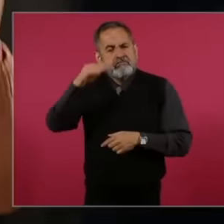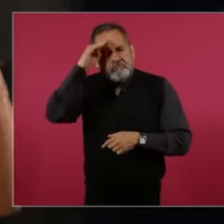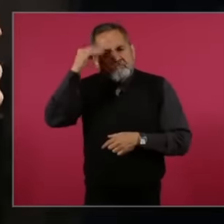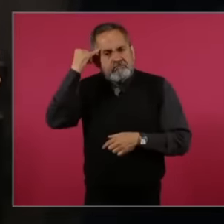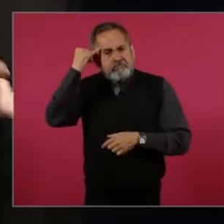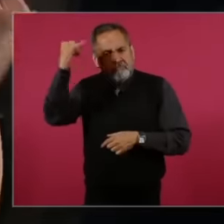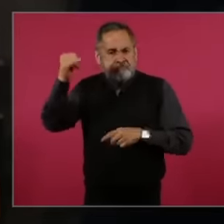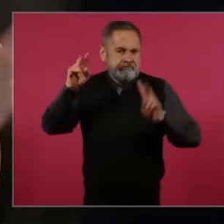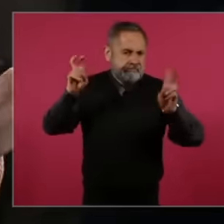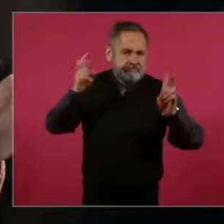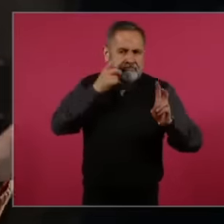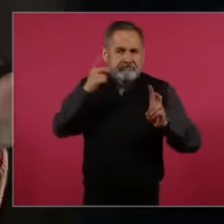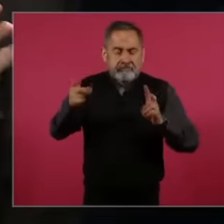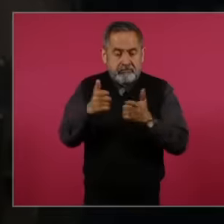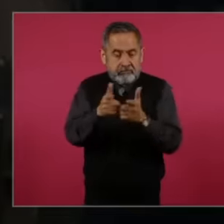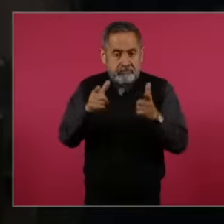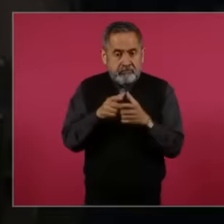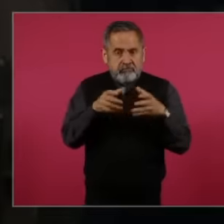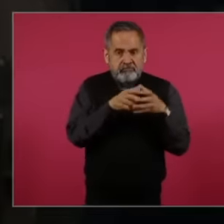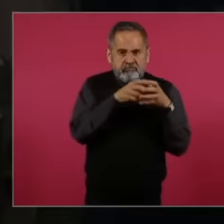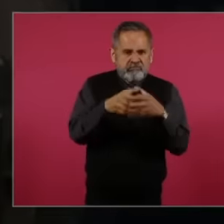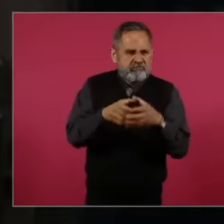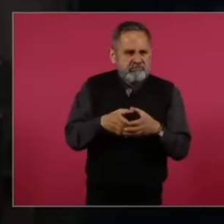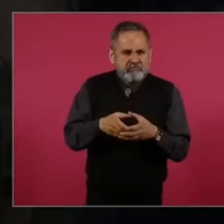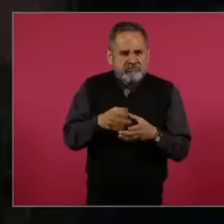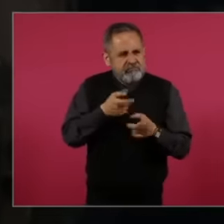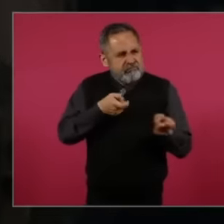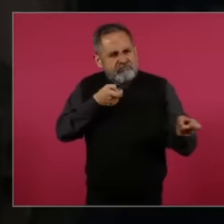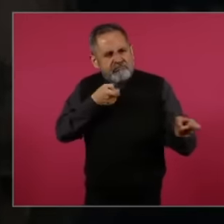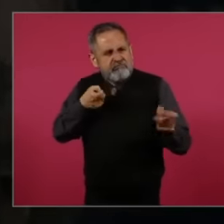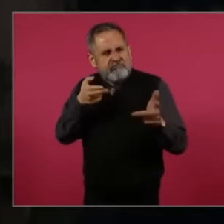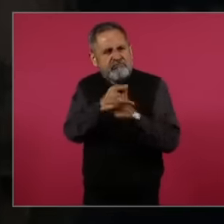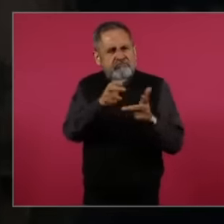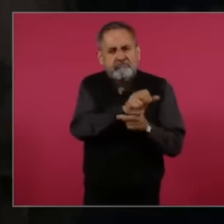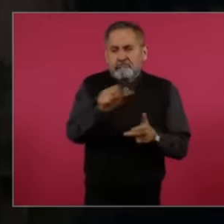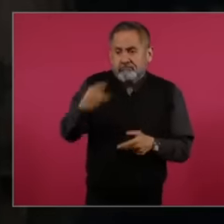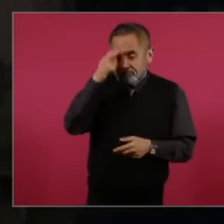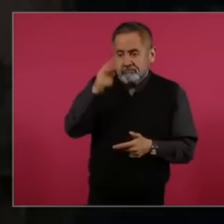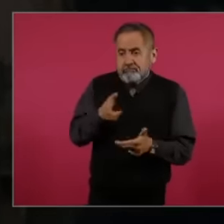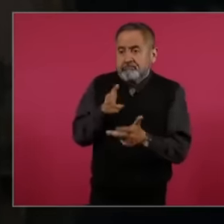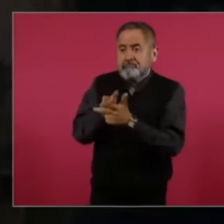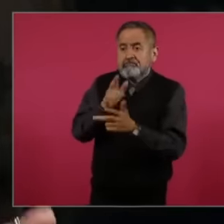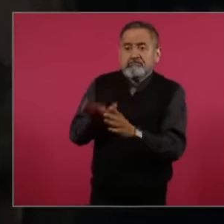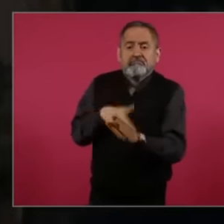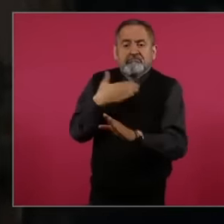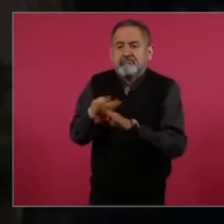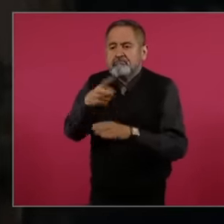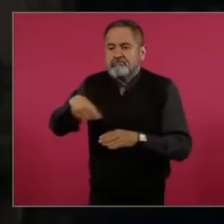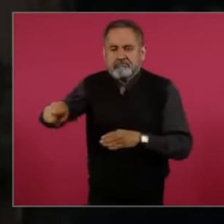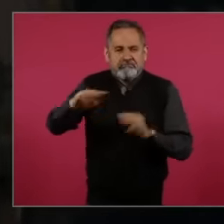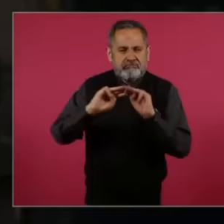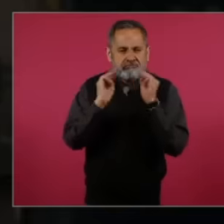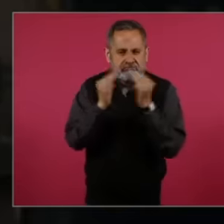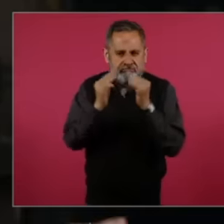in quotes, squads of assassins to Mexico to put an end to the cartels and their leaders,